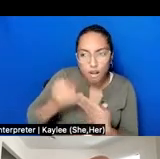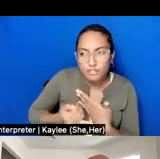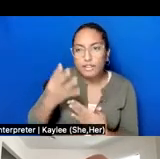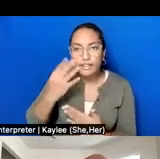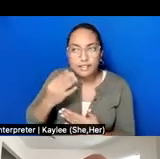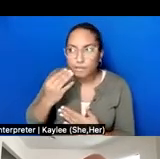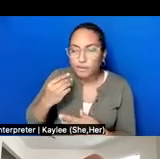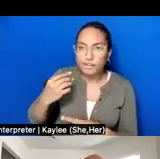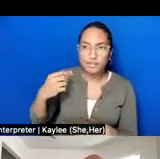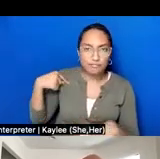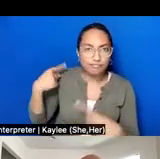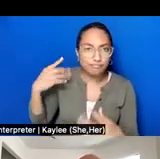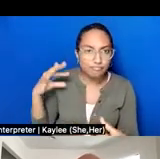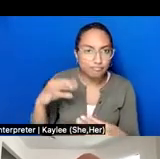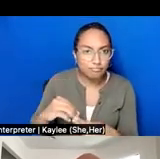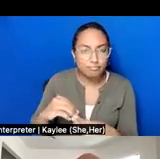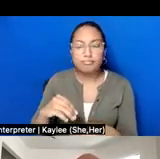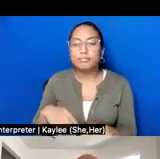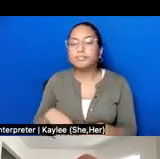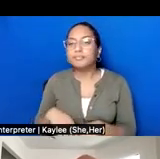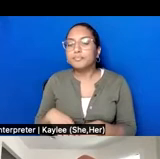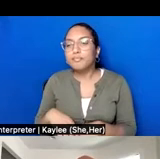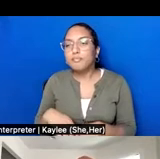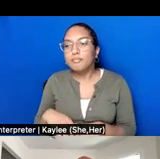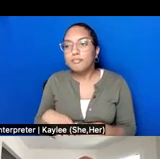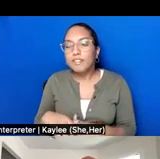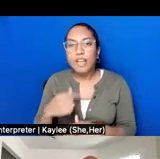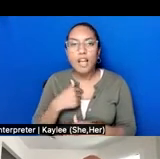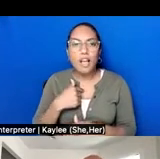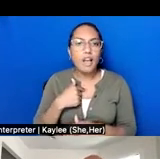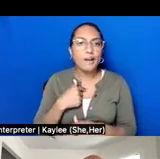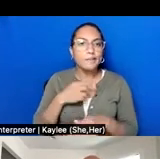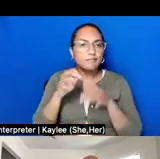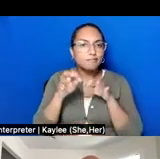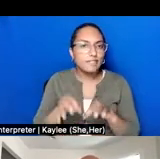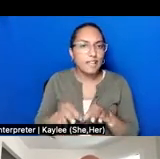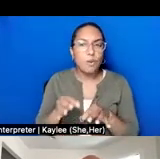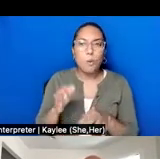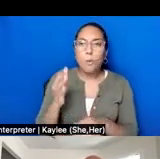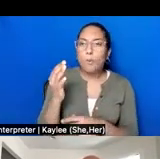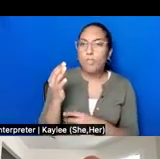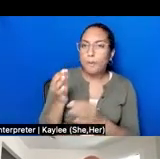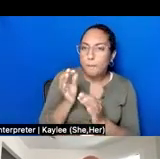to think about oral history and in particular the centrality of listening in the story-sharing work